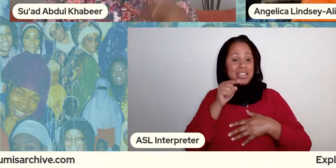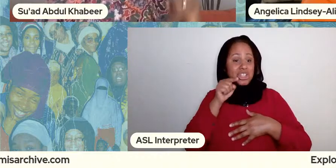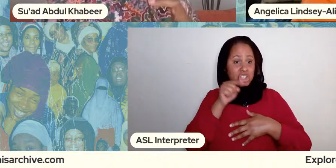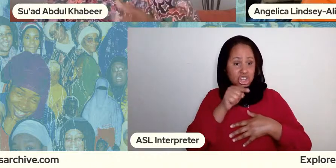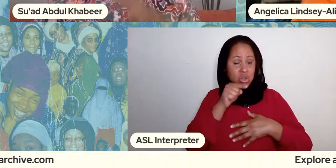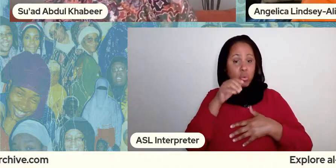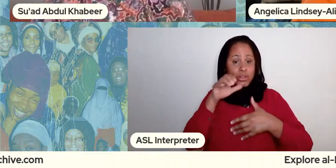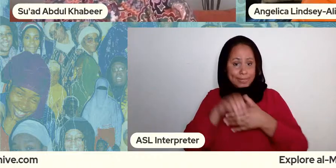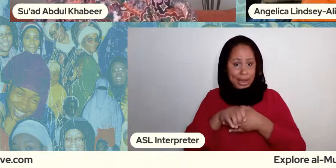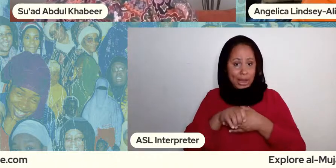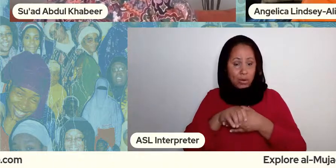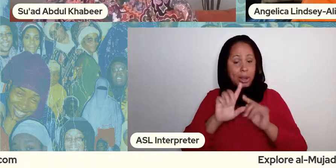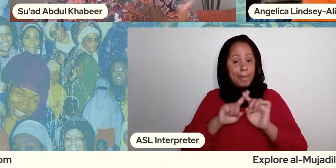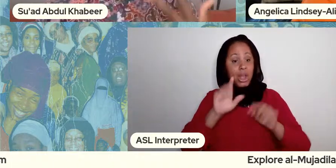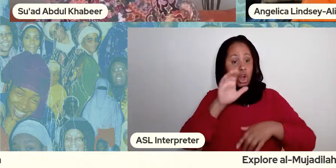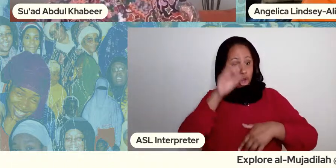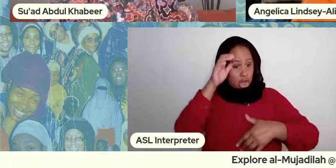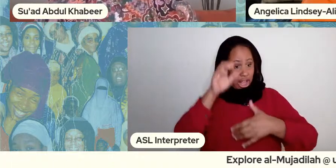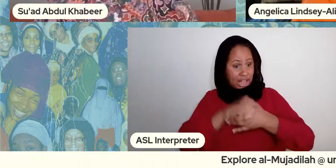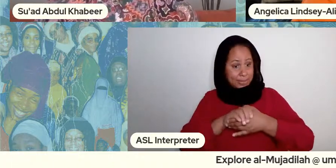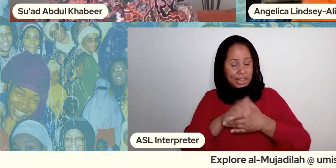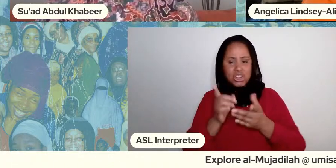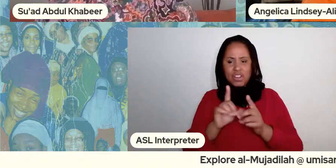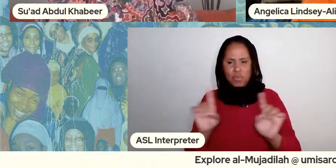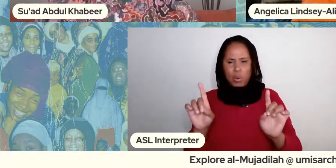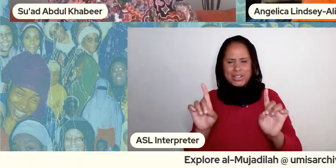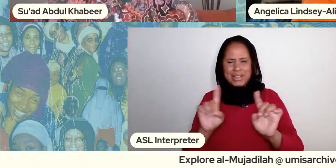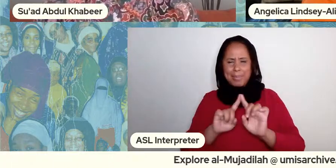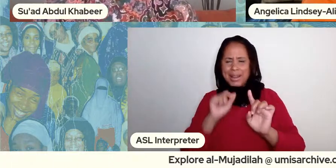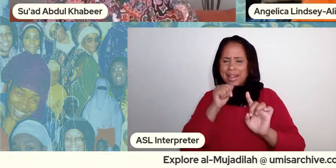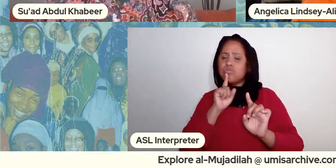divorced her but didn't divorce her so the arabs at this time had a practice called zihar